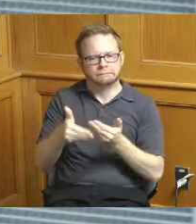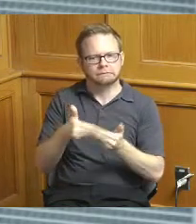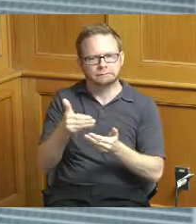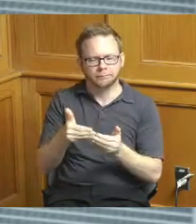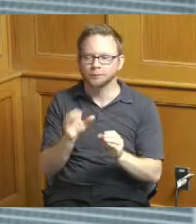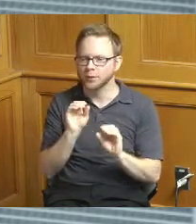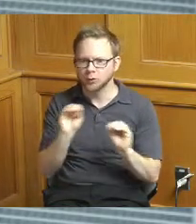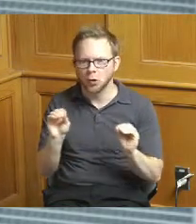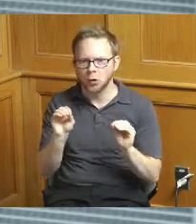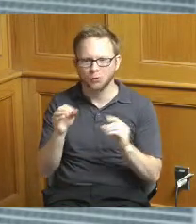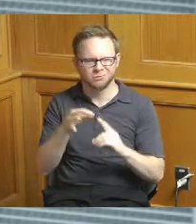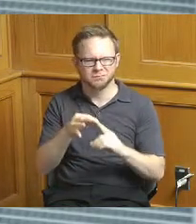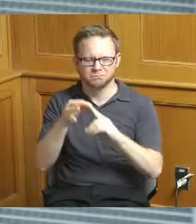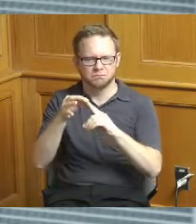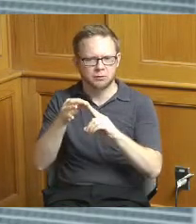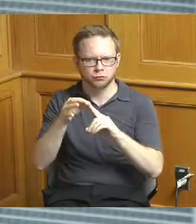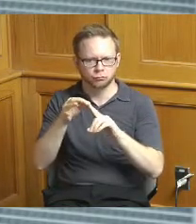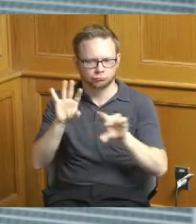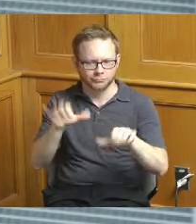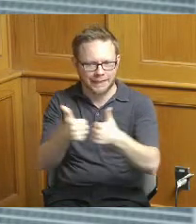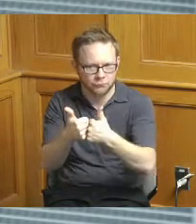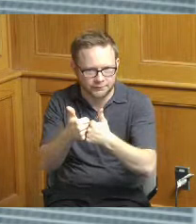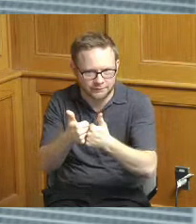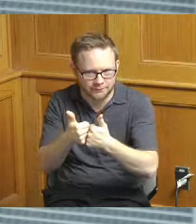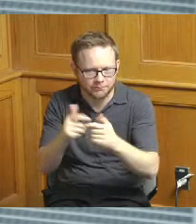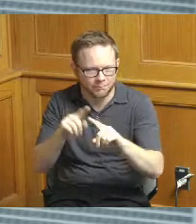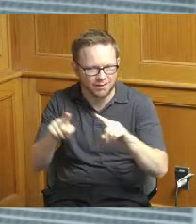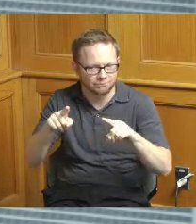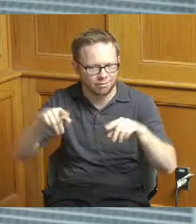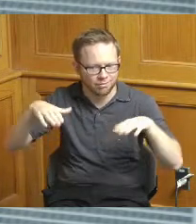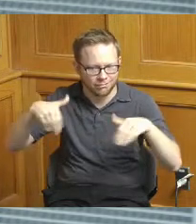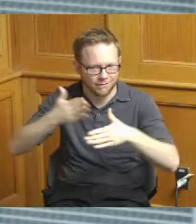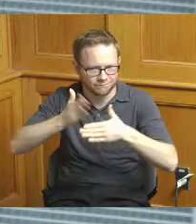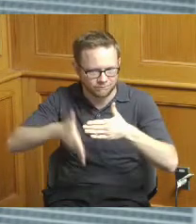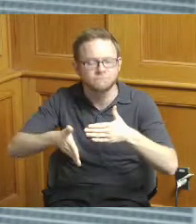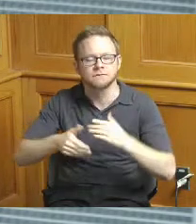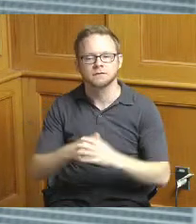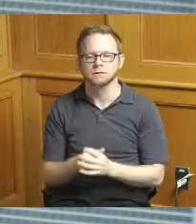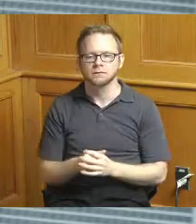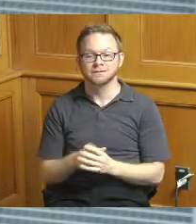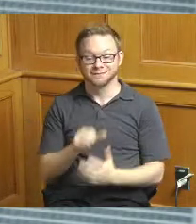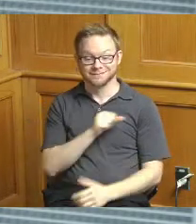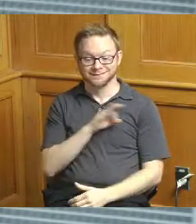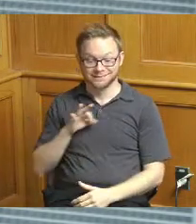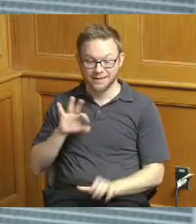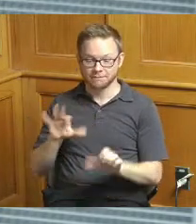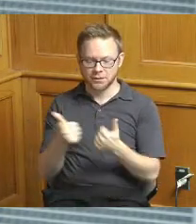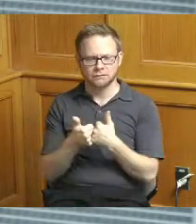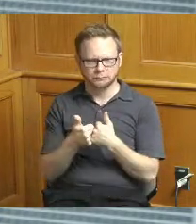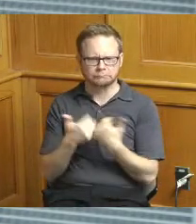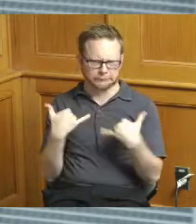date the staffing resources is something that is a current challenge and you know really